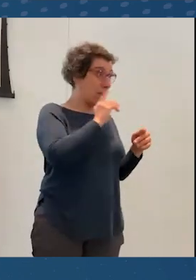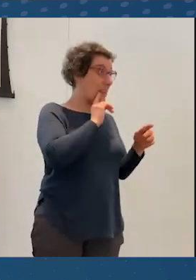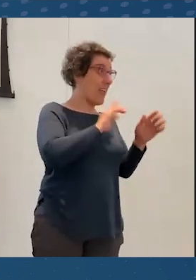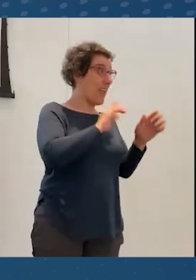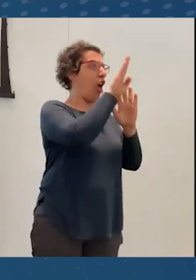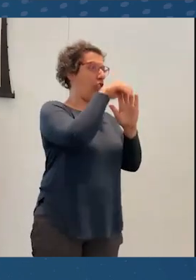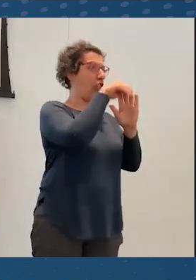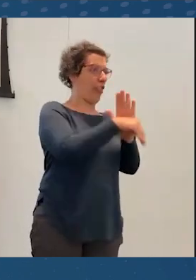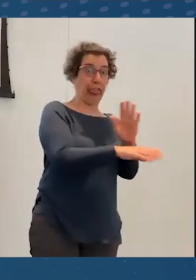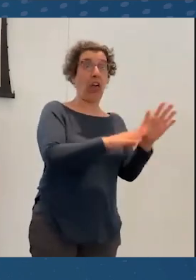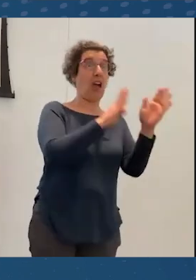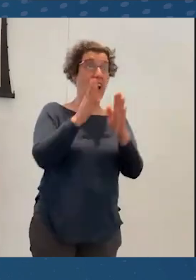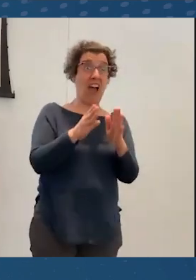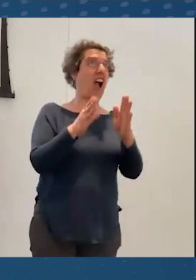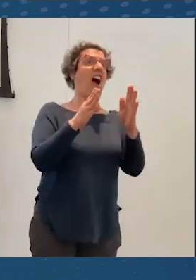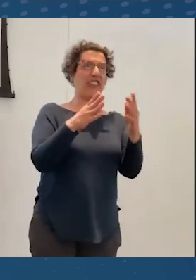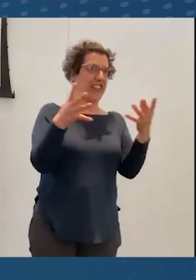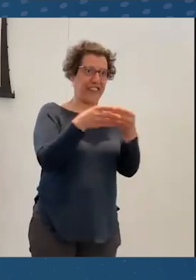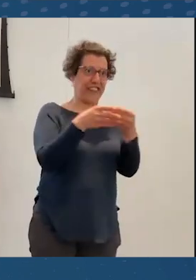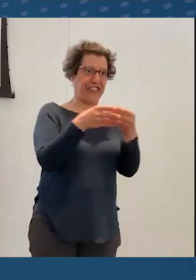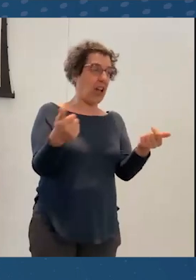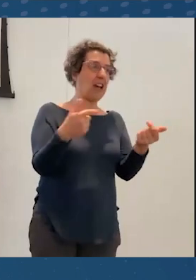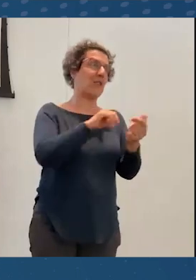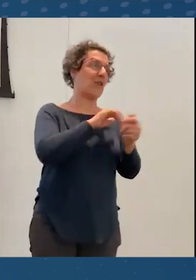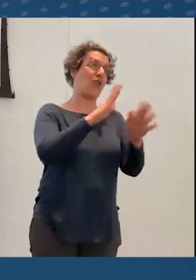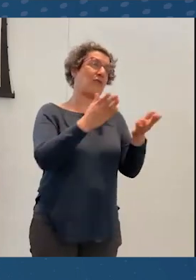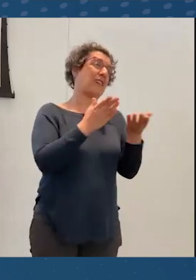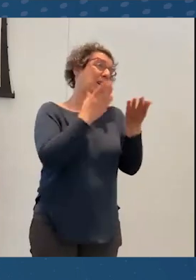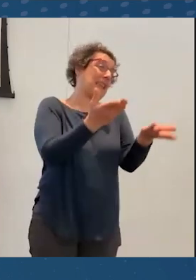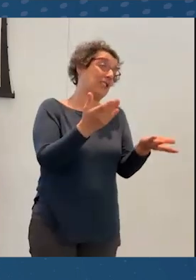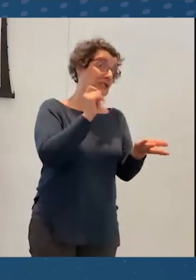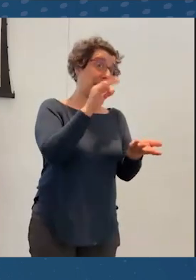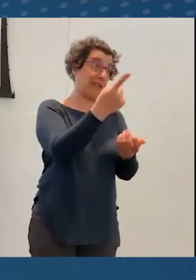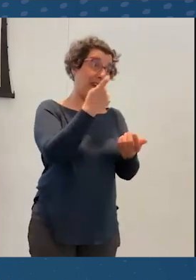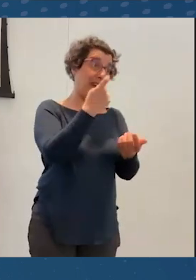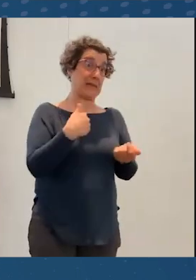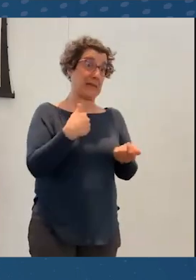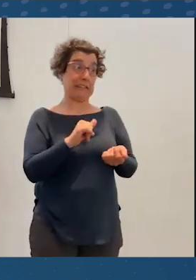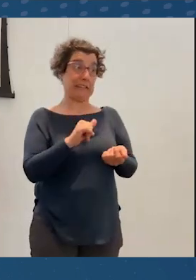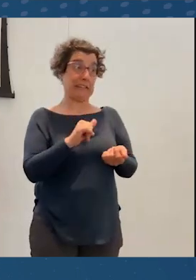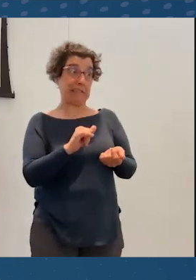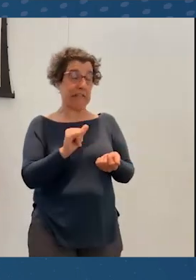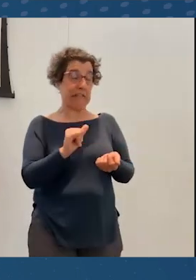that I don't have a recommendation if that's what's being requested. I feel like a lot of the interesting work